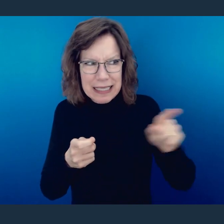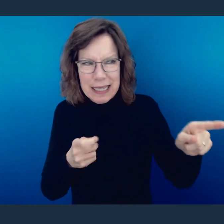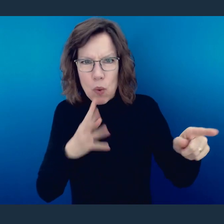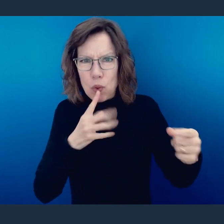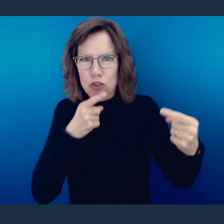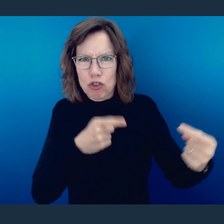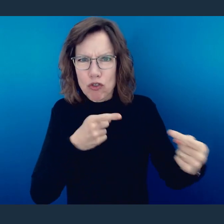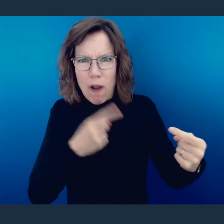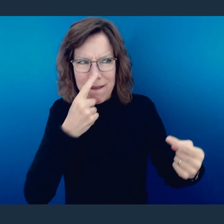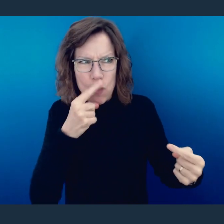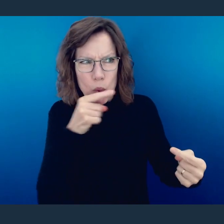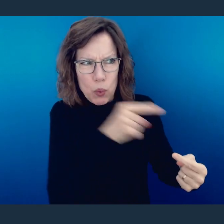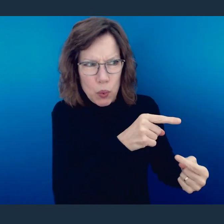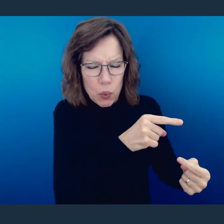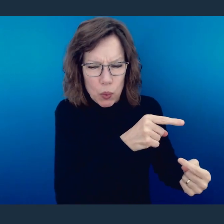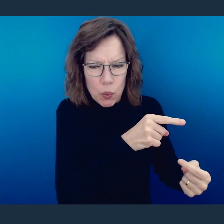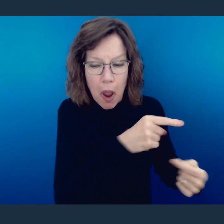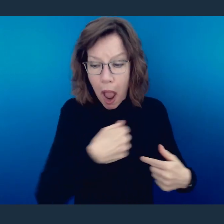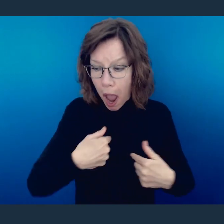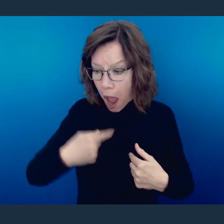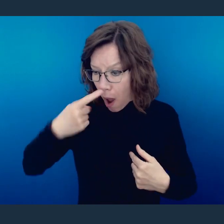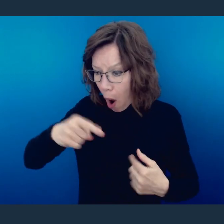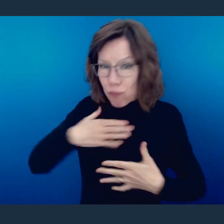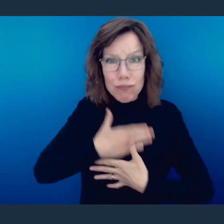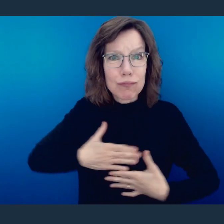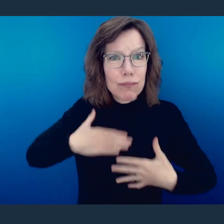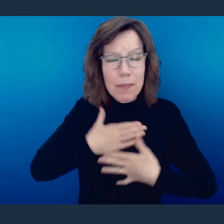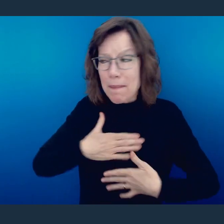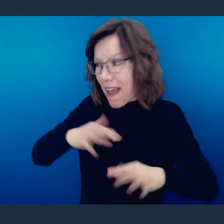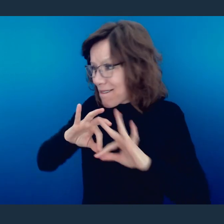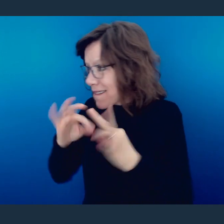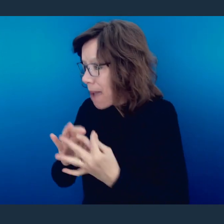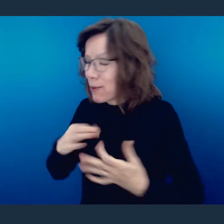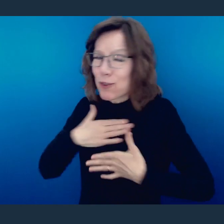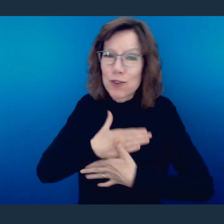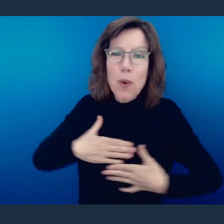a struggle there. And therefore, while it may be pleasing to me and everyone in my house